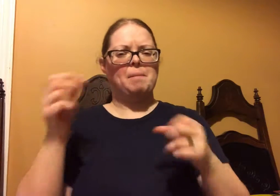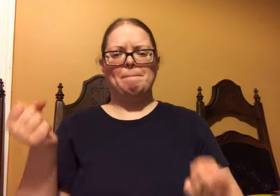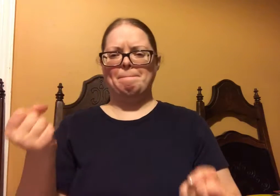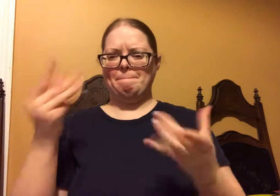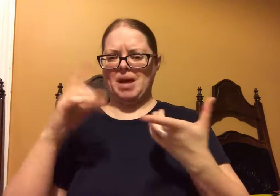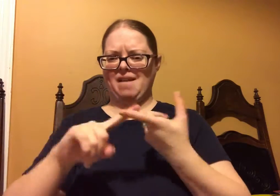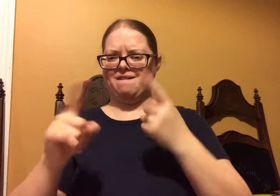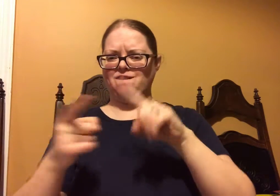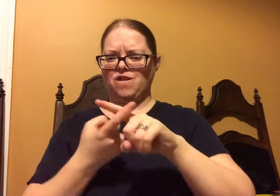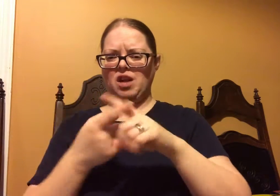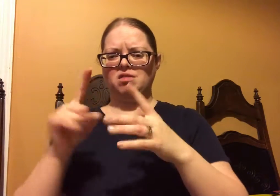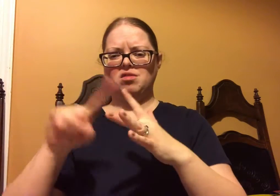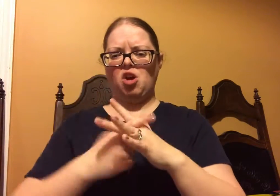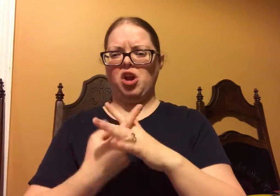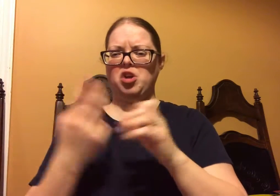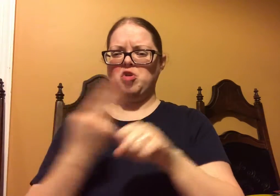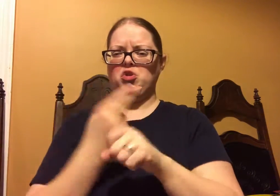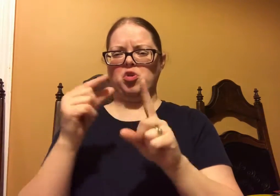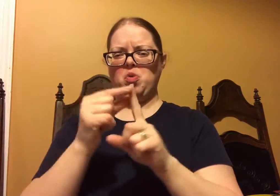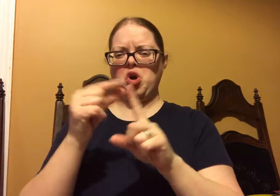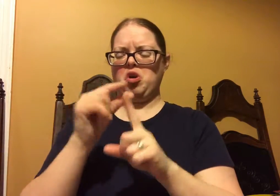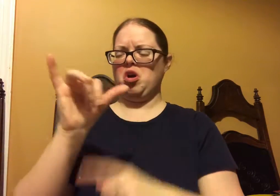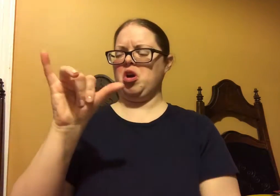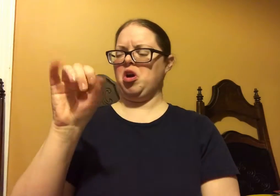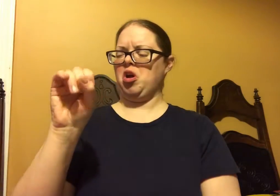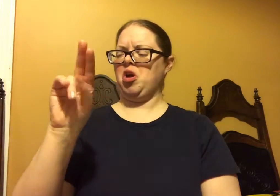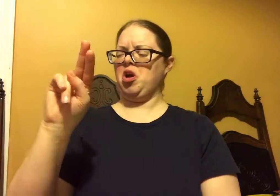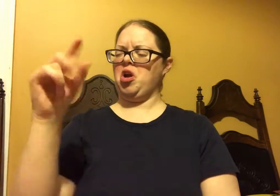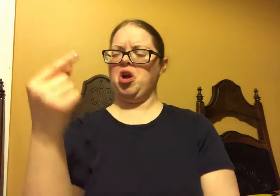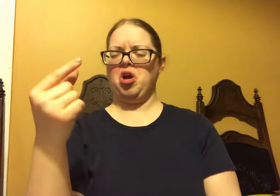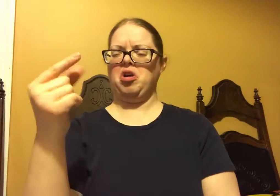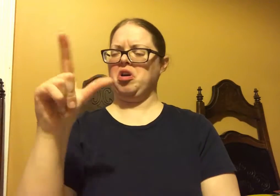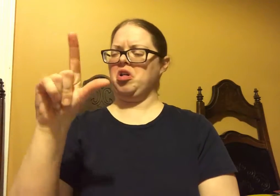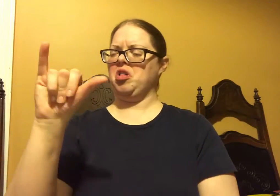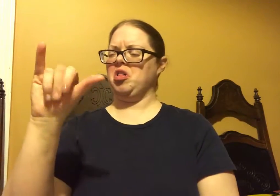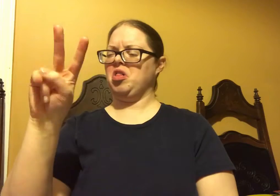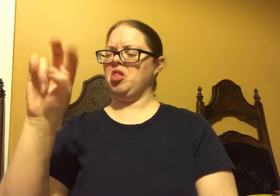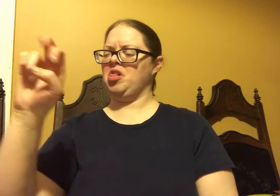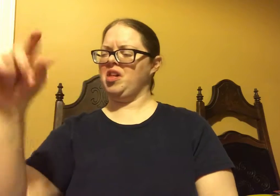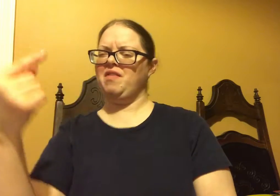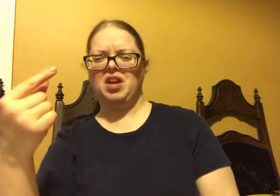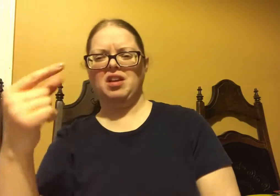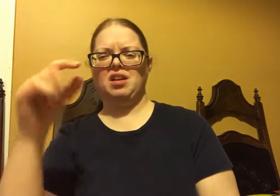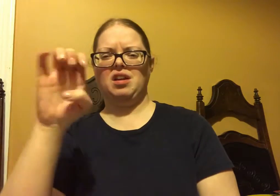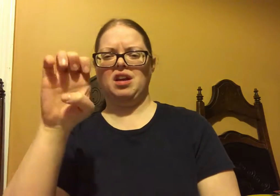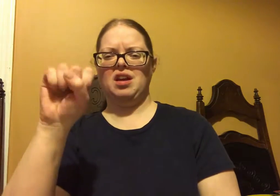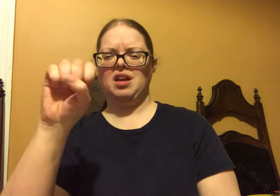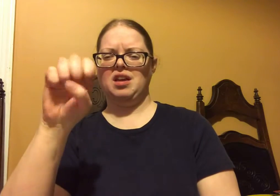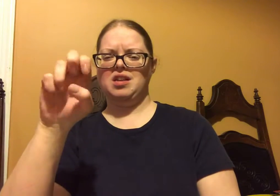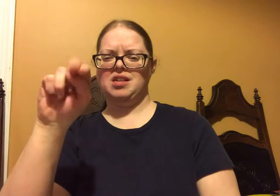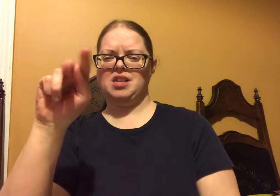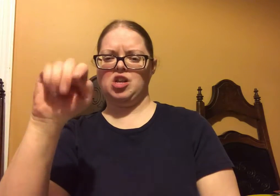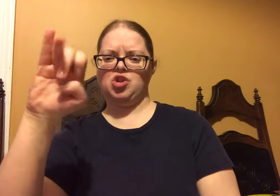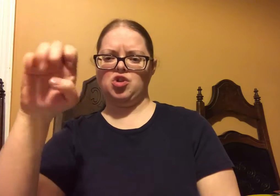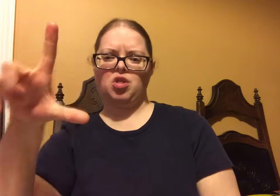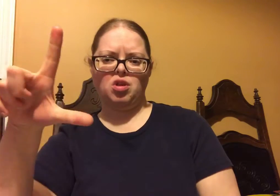So I'm watching all my friends, and many of them started using the words Young Living Essential Oils.